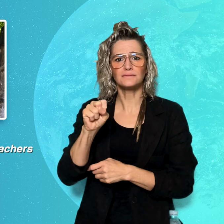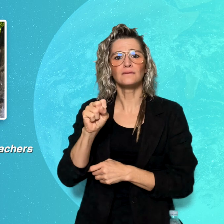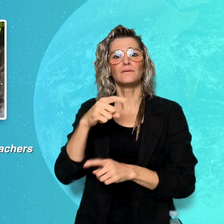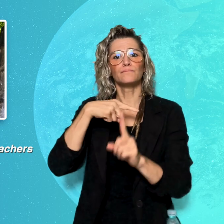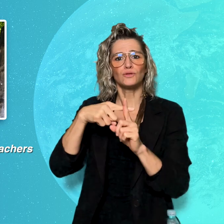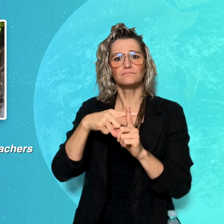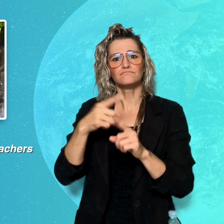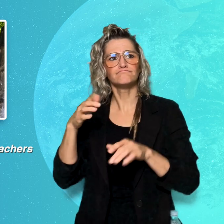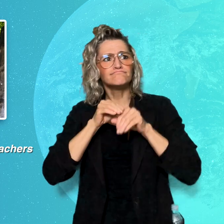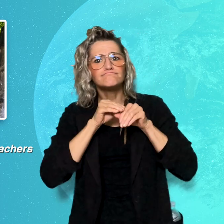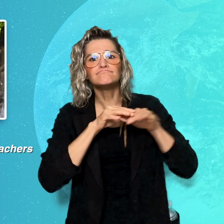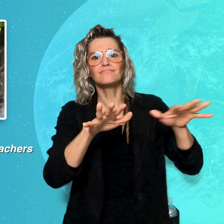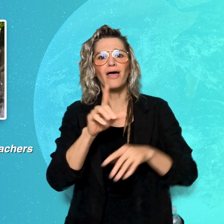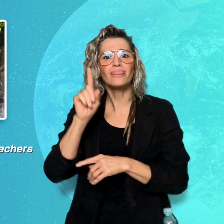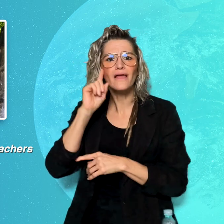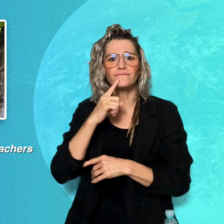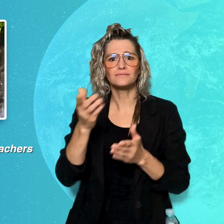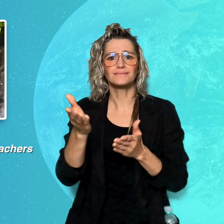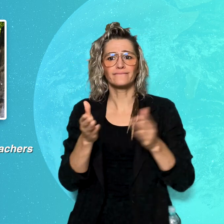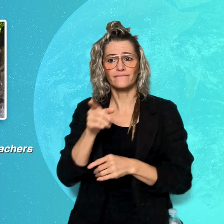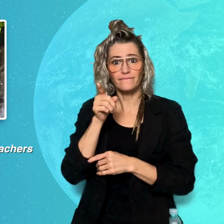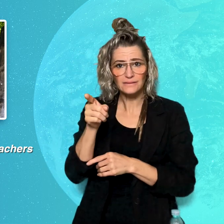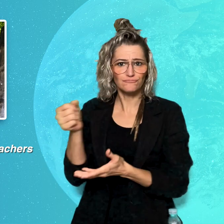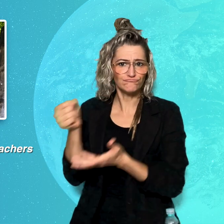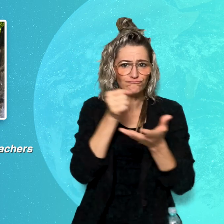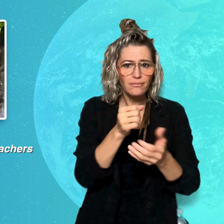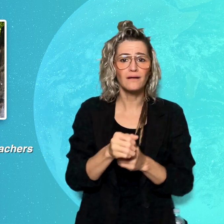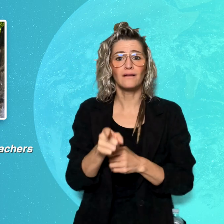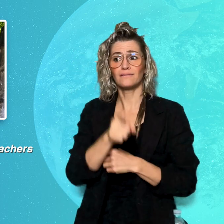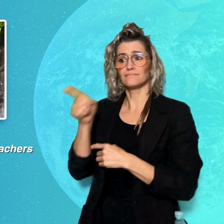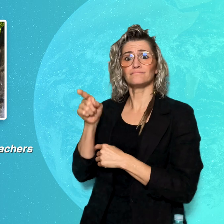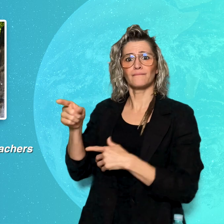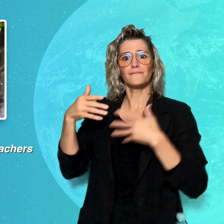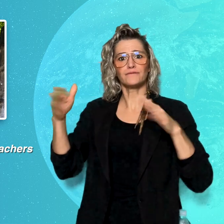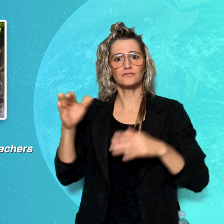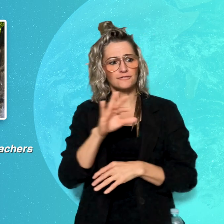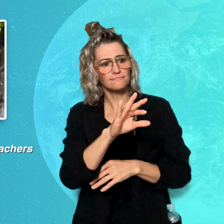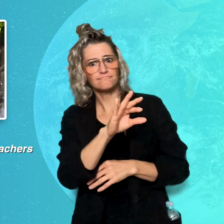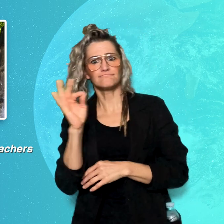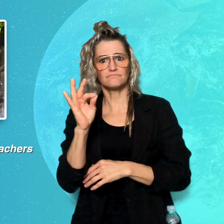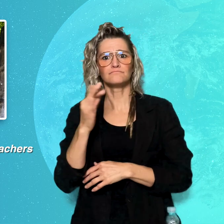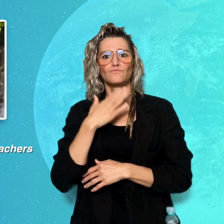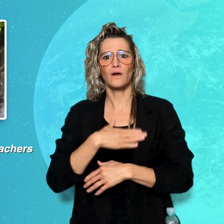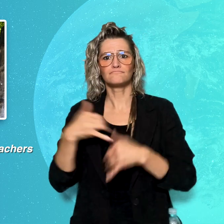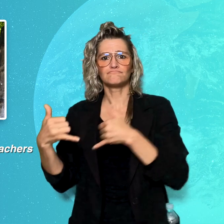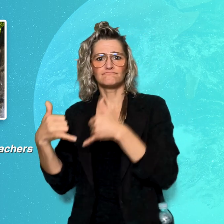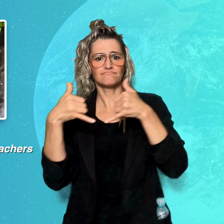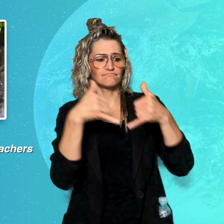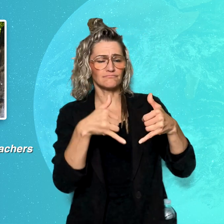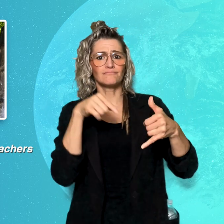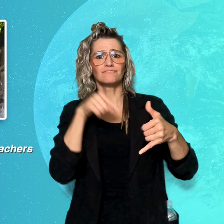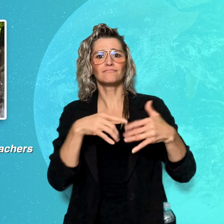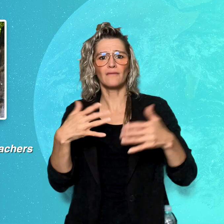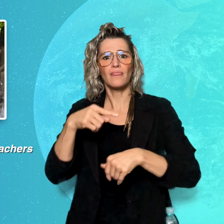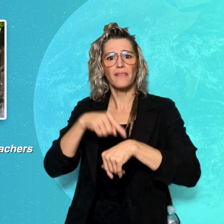from Folens and Reach Deaf Services, and a nomination for a Times Higher